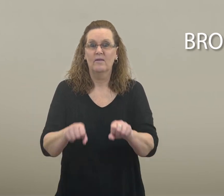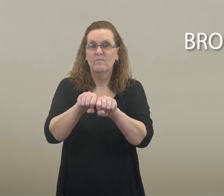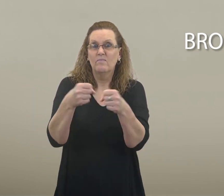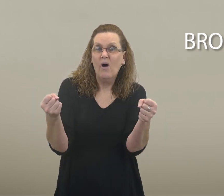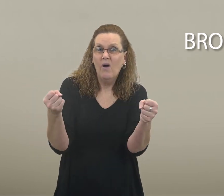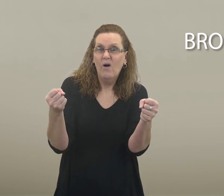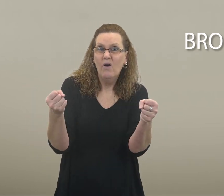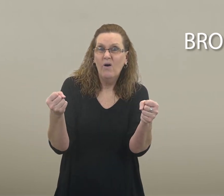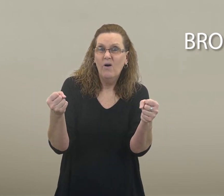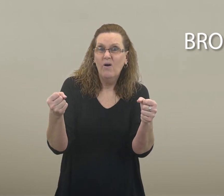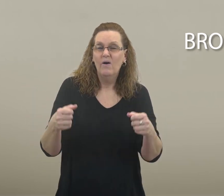broken